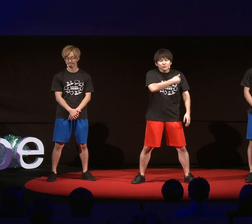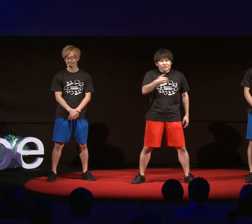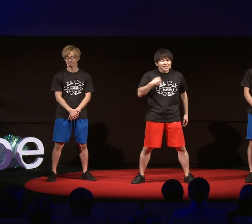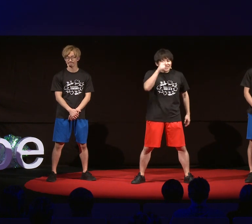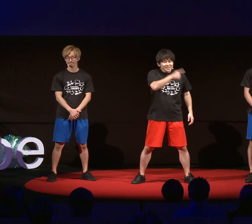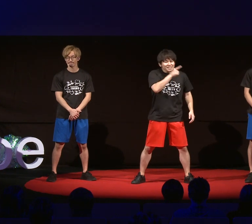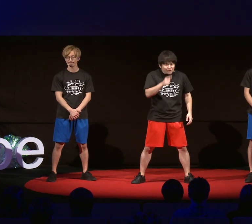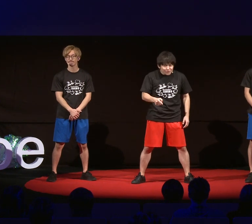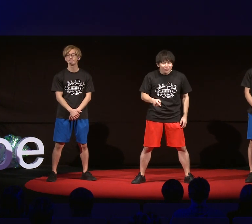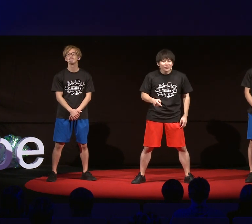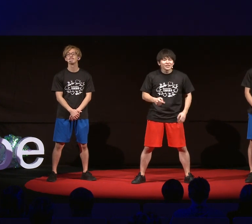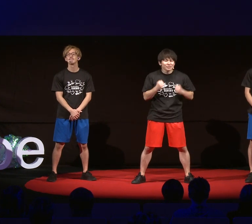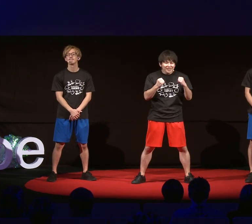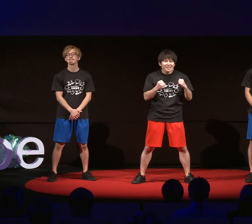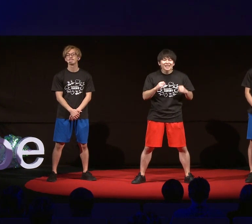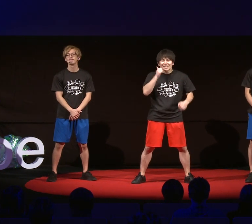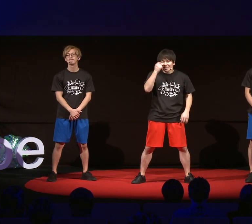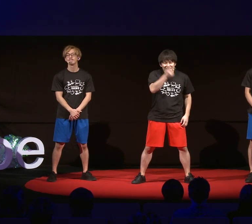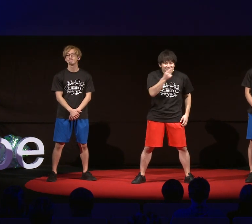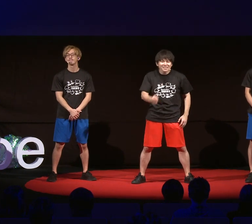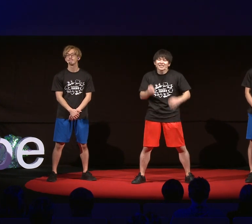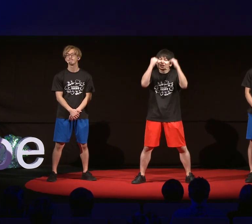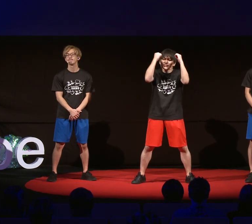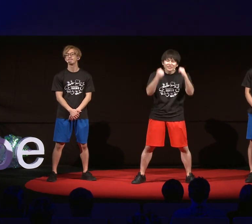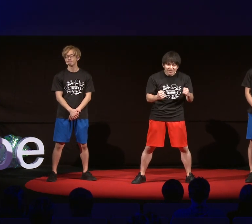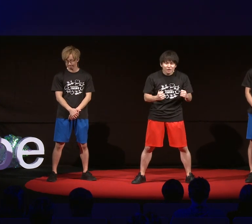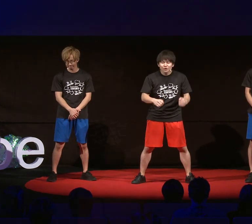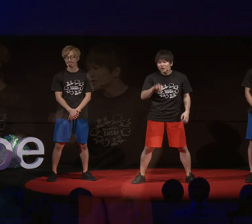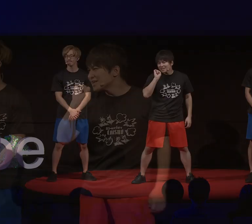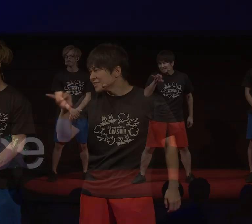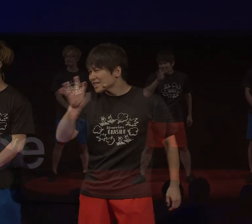there are deaf people that can use sign language and deaf people that can't,